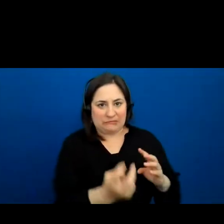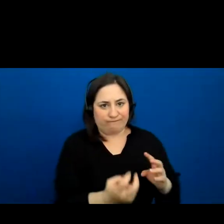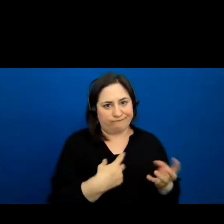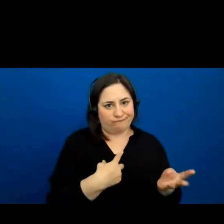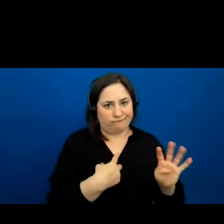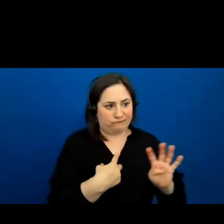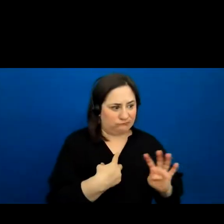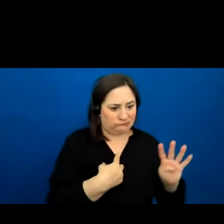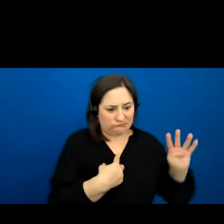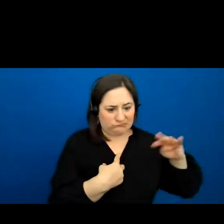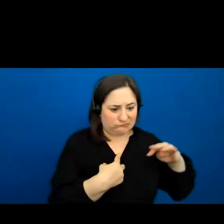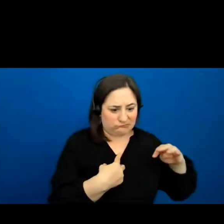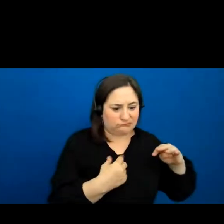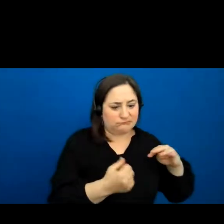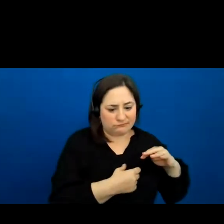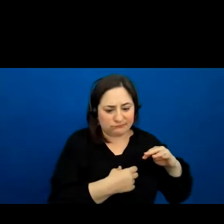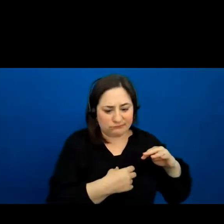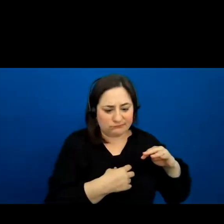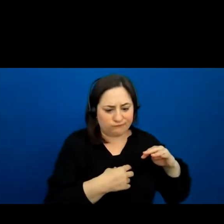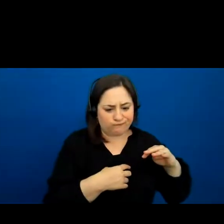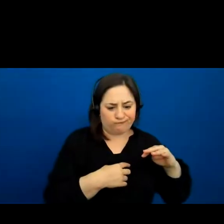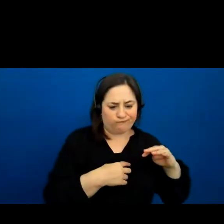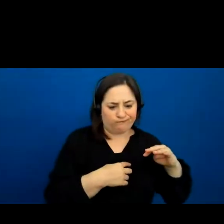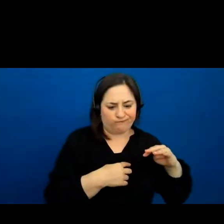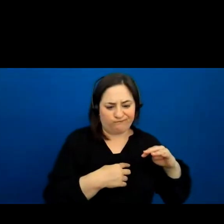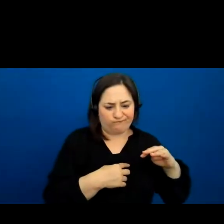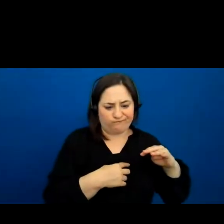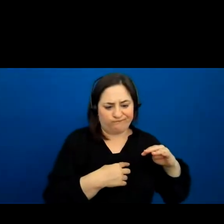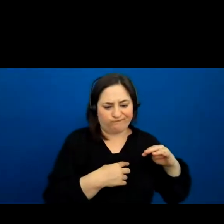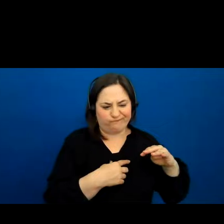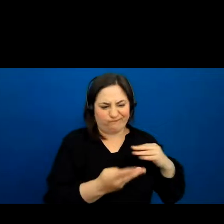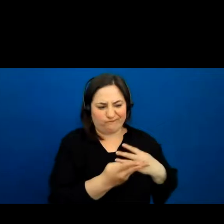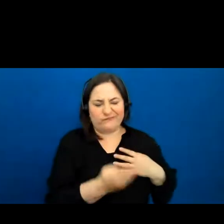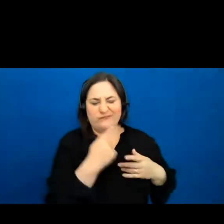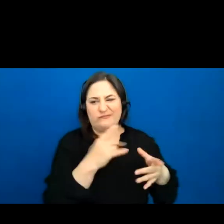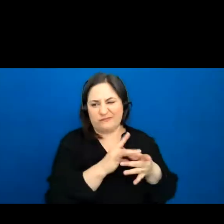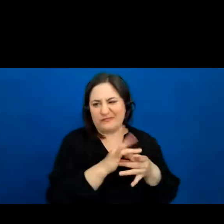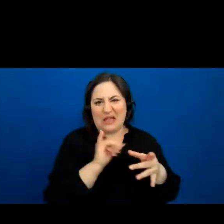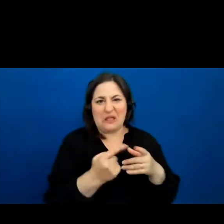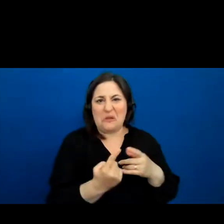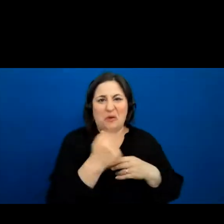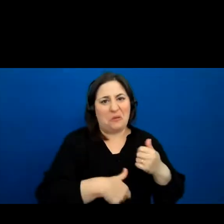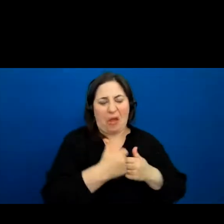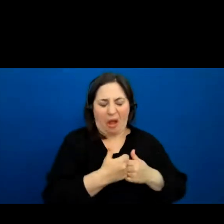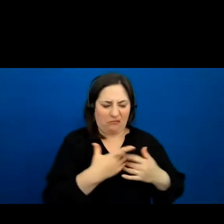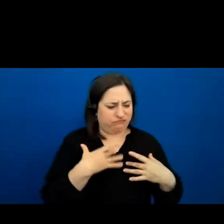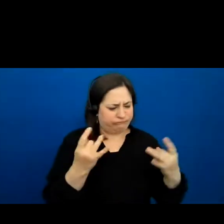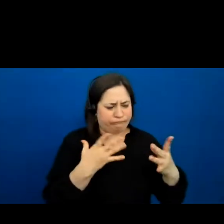and they looked at it and they said, this is one of the most pitiful beings I've ever seen.